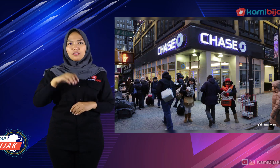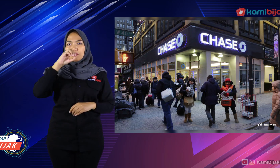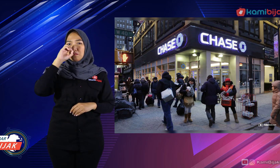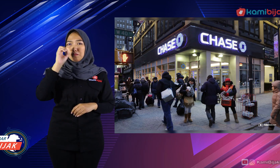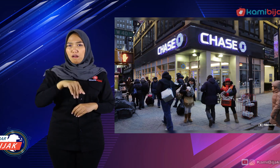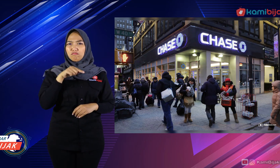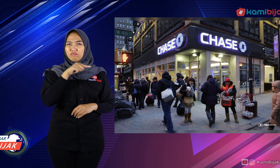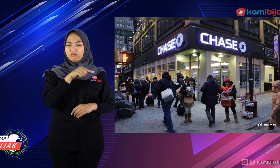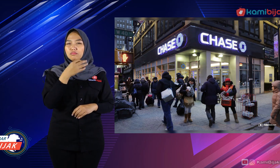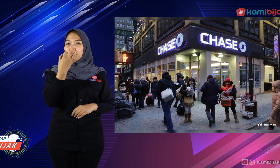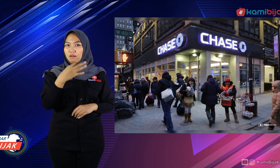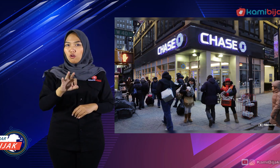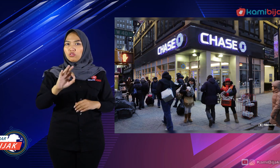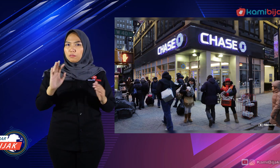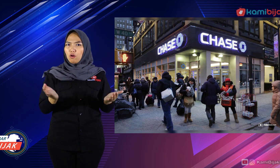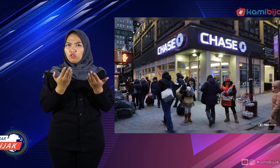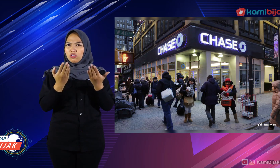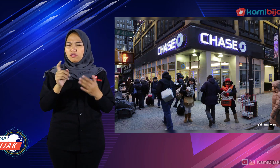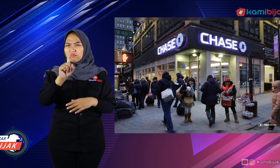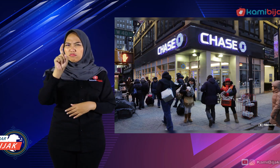Is this a new bank?